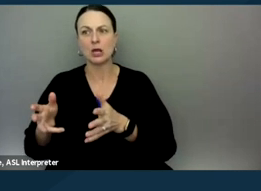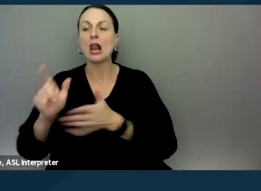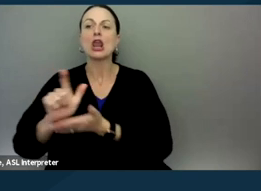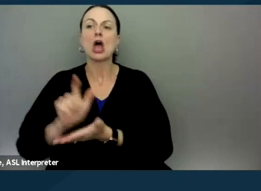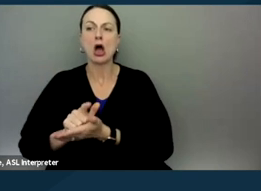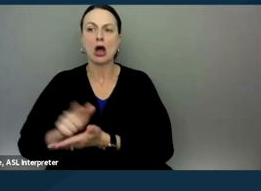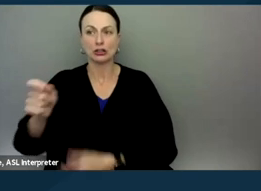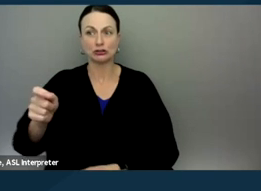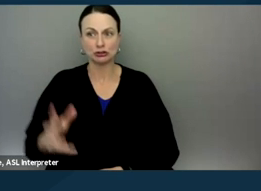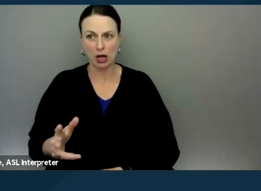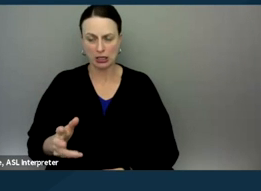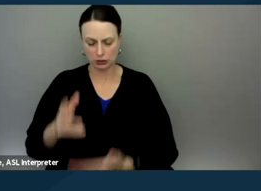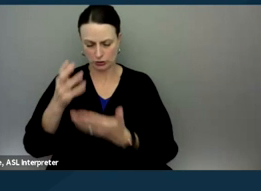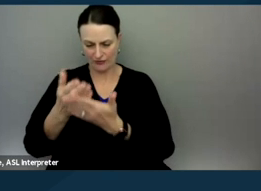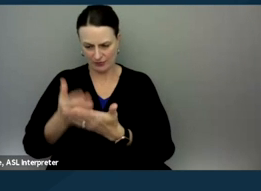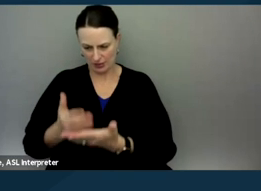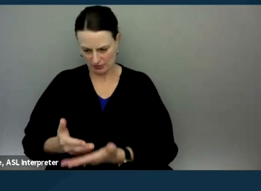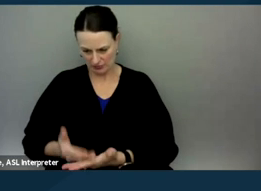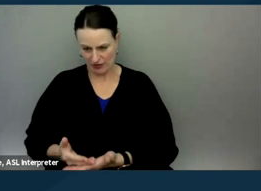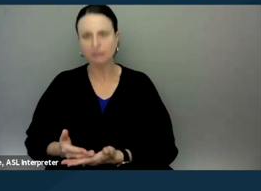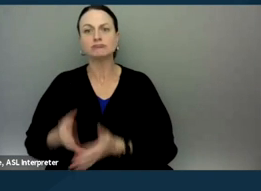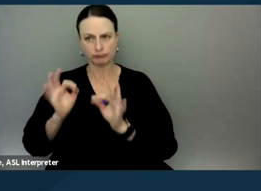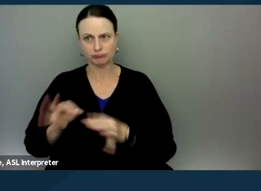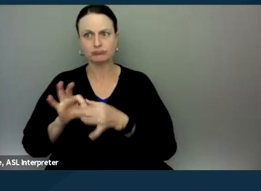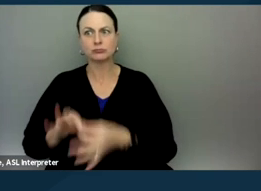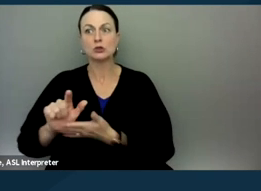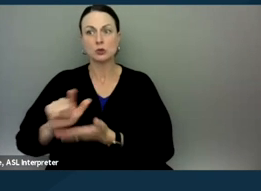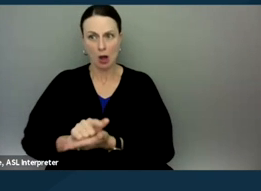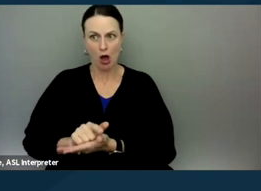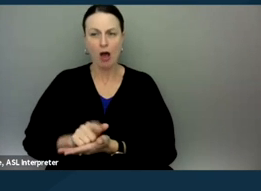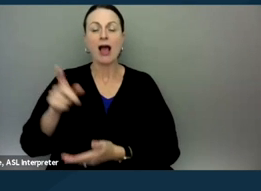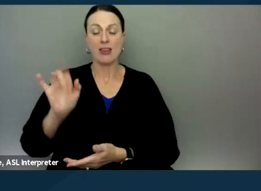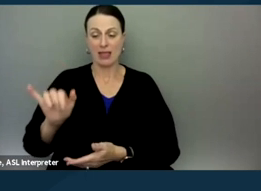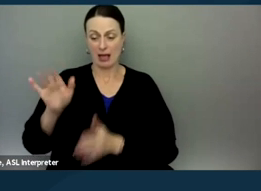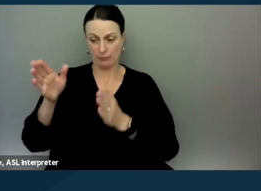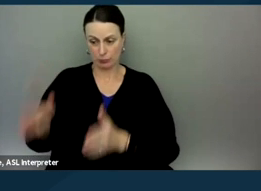and some conclusions of law and decides contested disputes